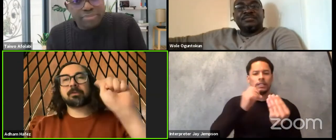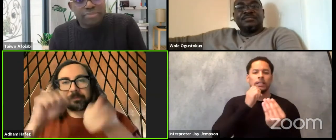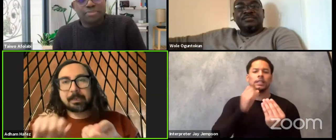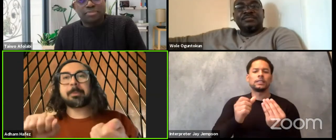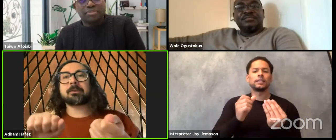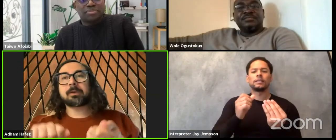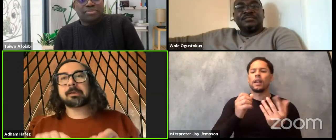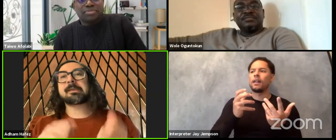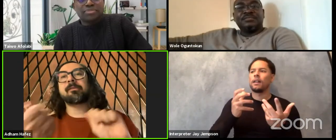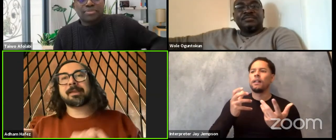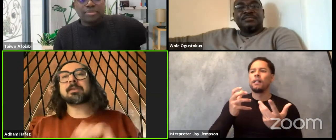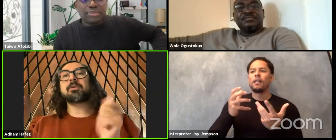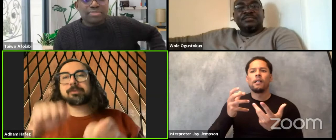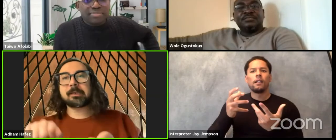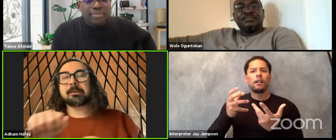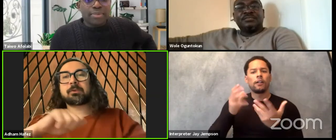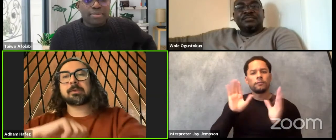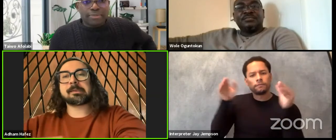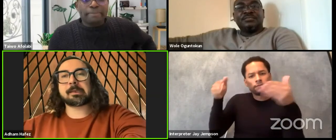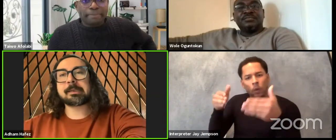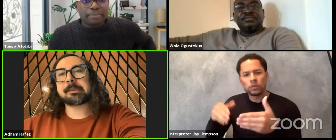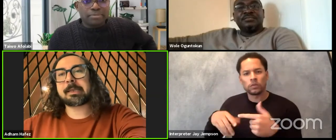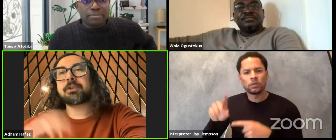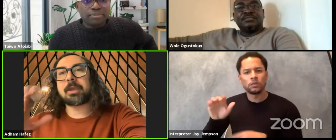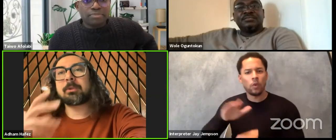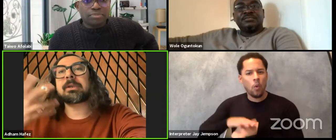to flip it on itself and use it to discuss the hegemony